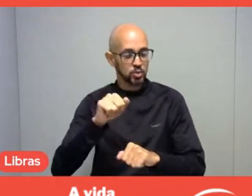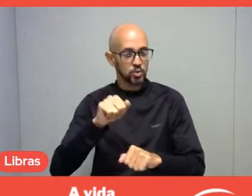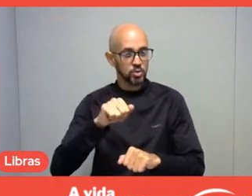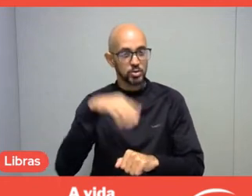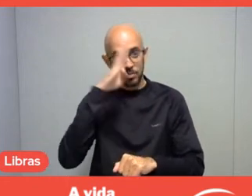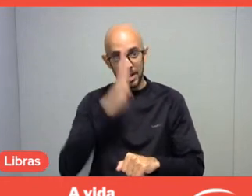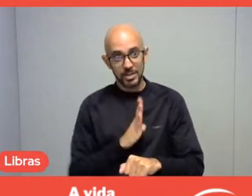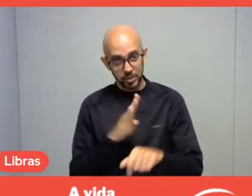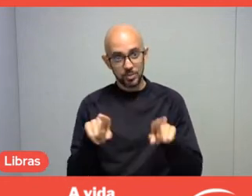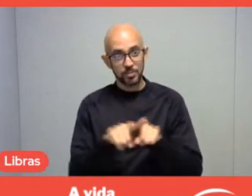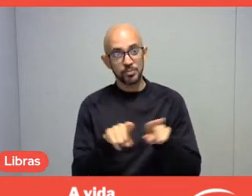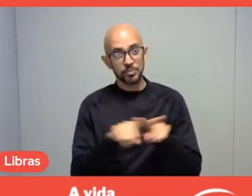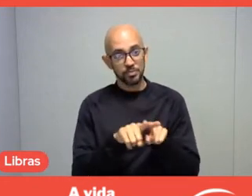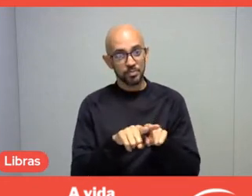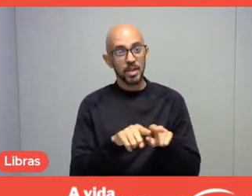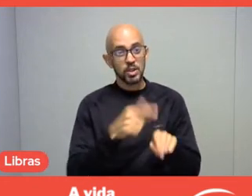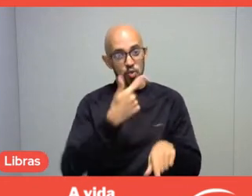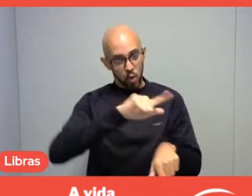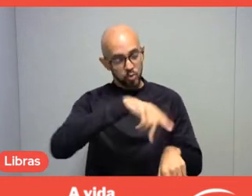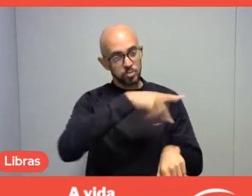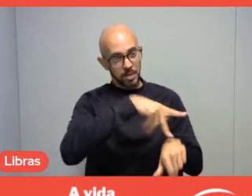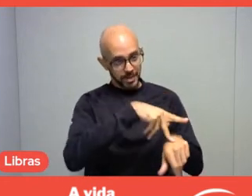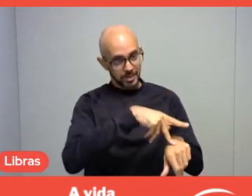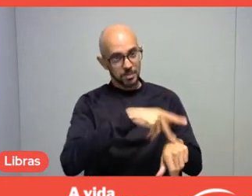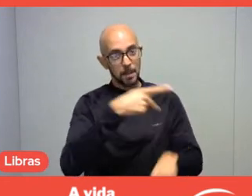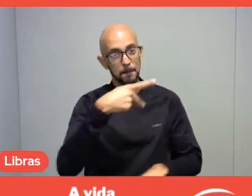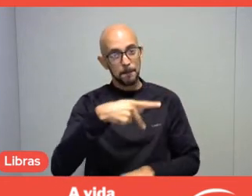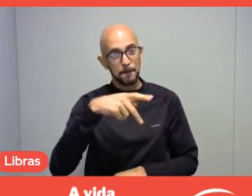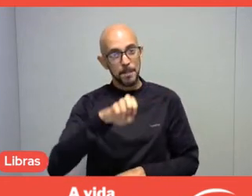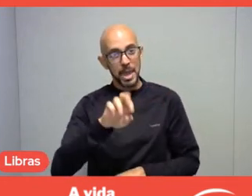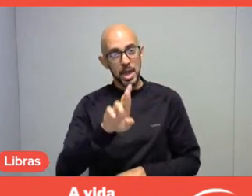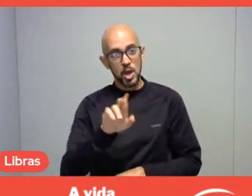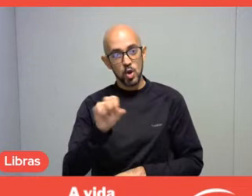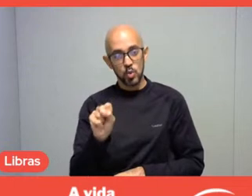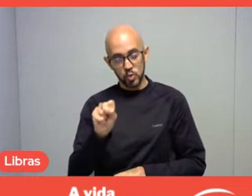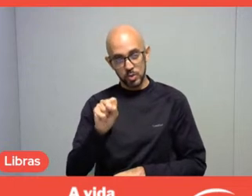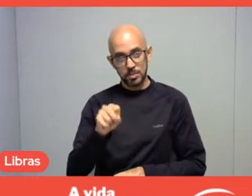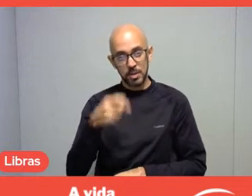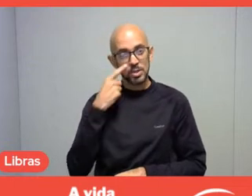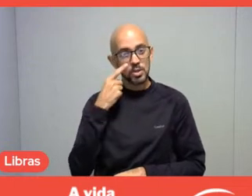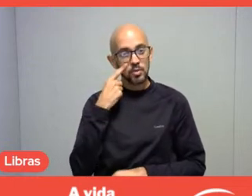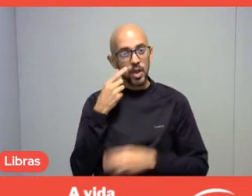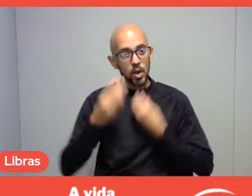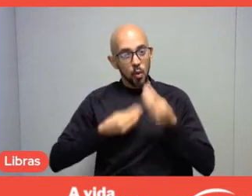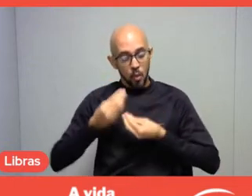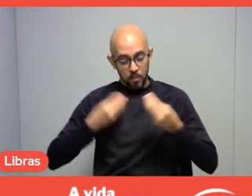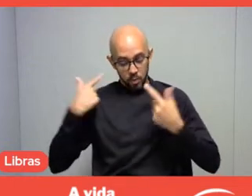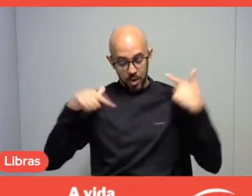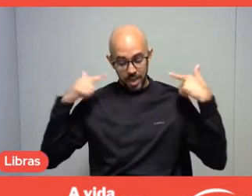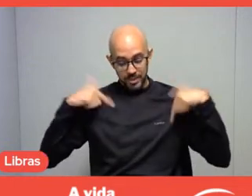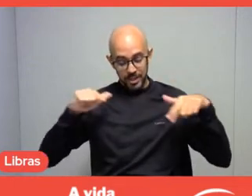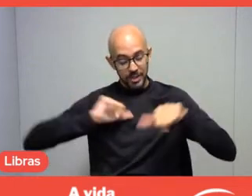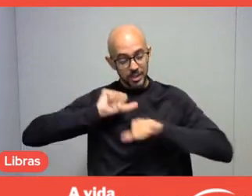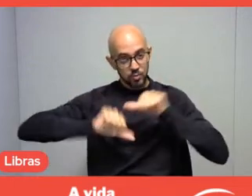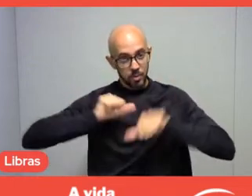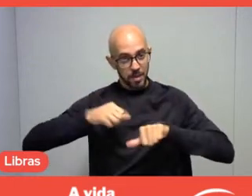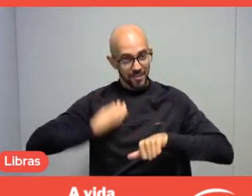to be able to capture experiences of how leisure transformed the lives of those people, and we invited the Perus community